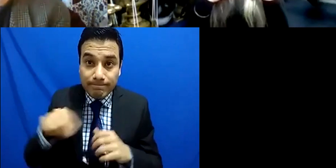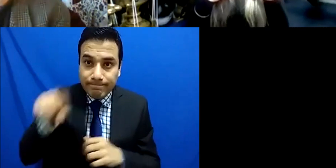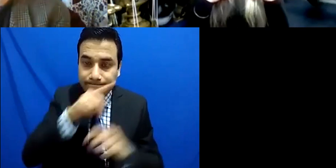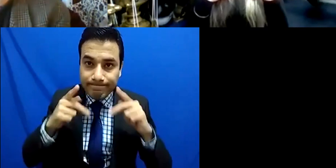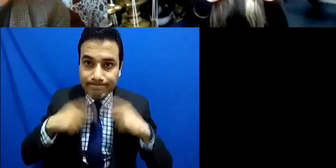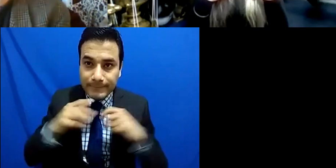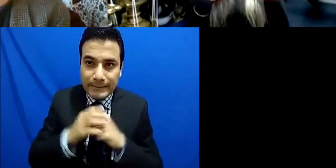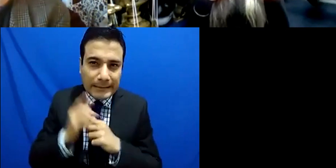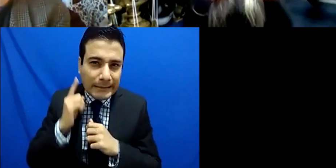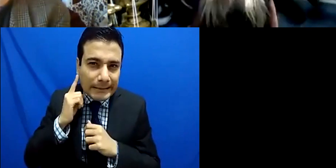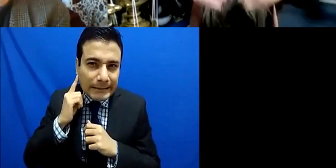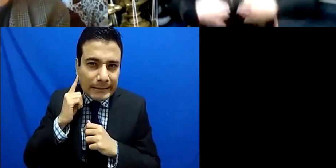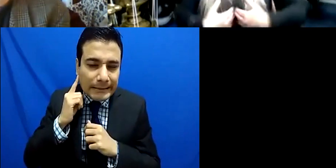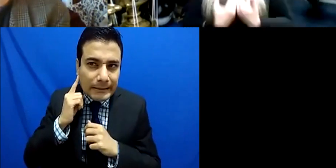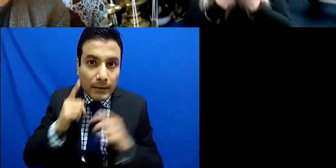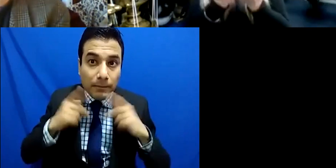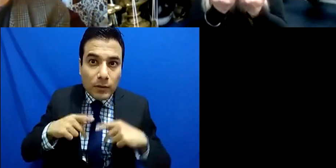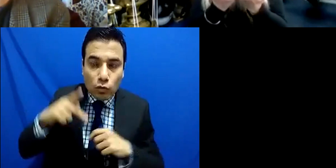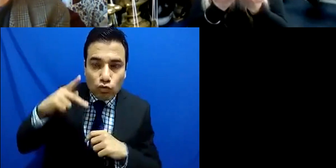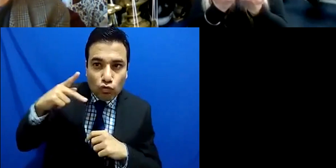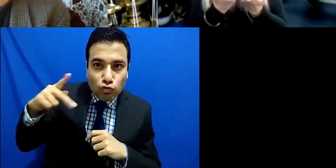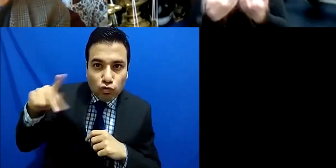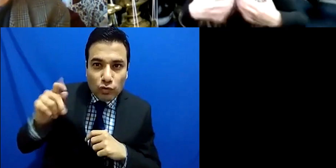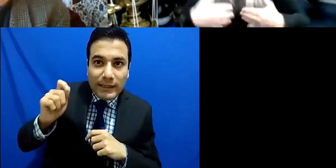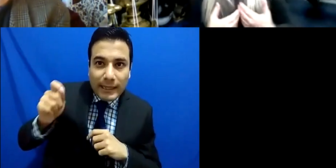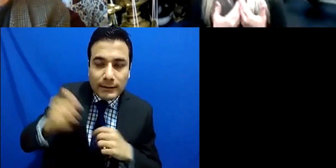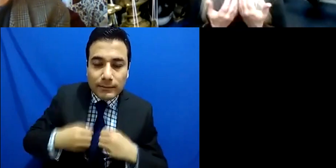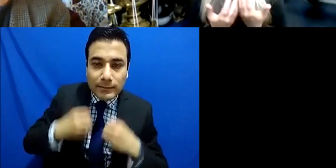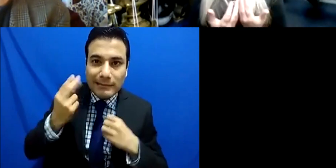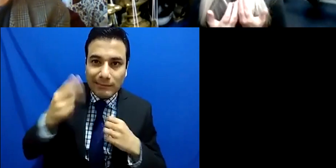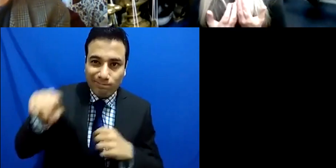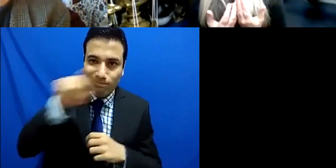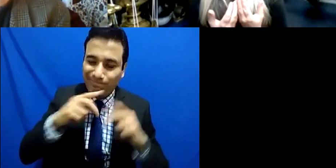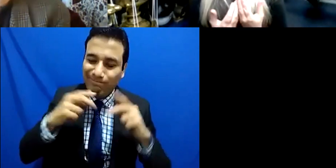have to sort of look deep inside of ourselves to think well what is listening for me have I